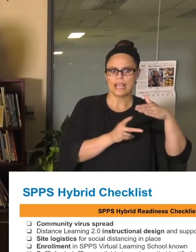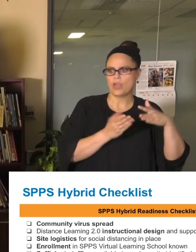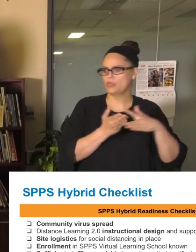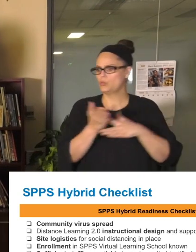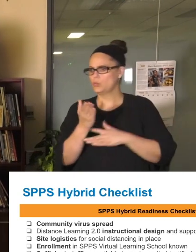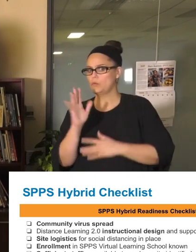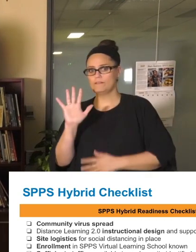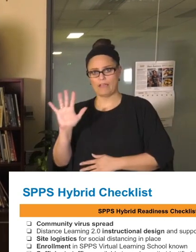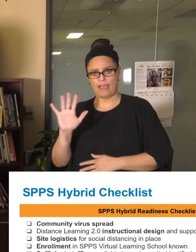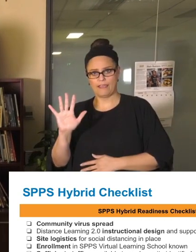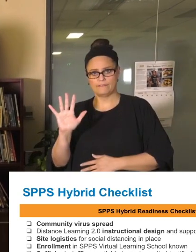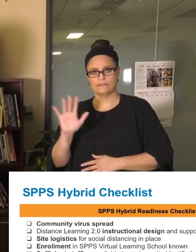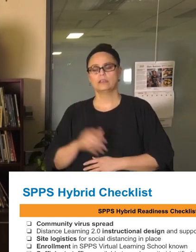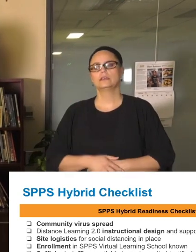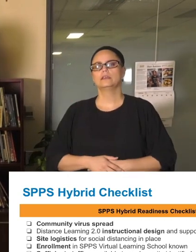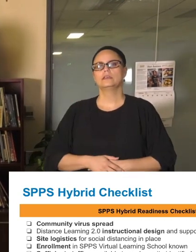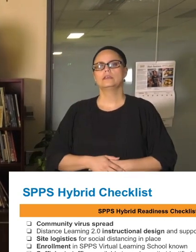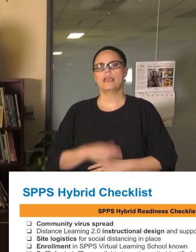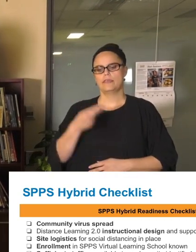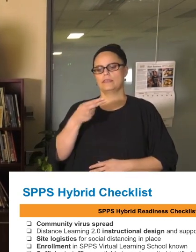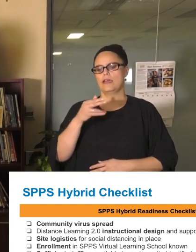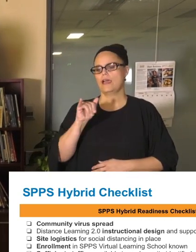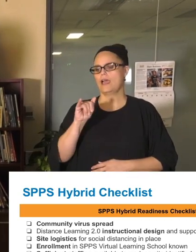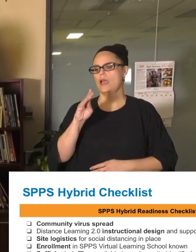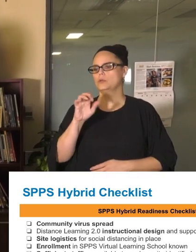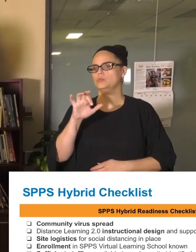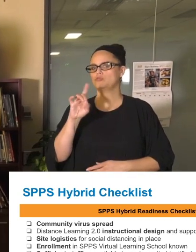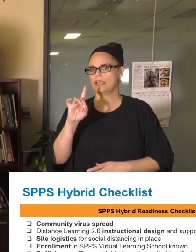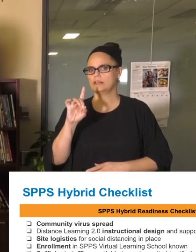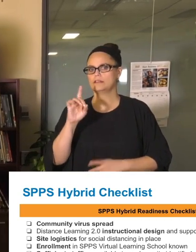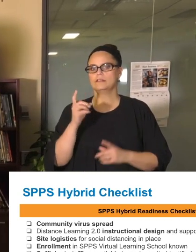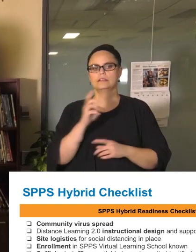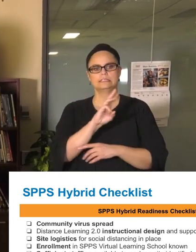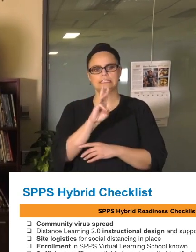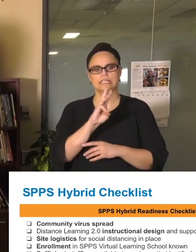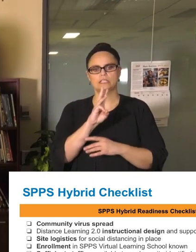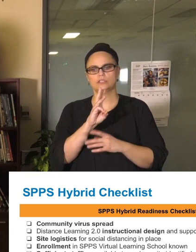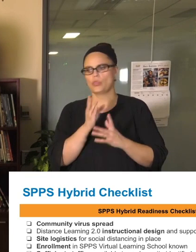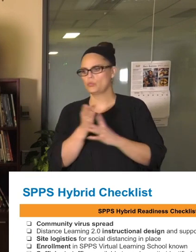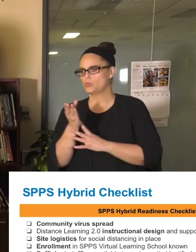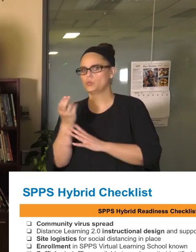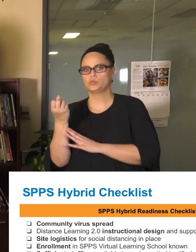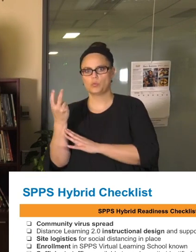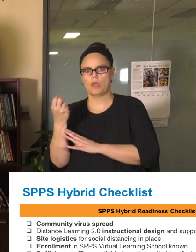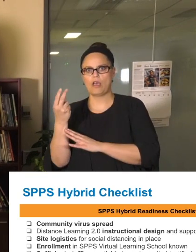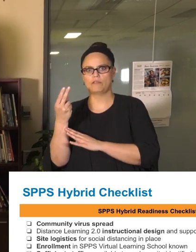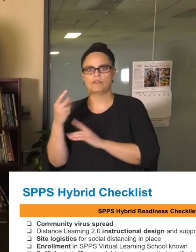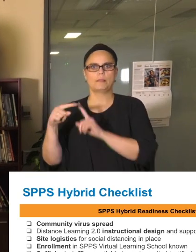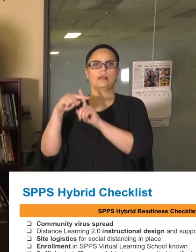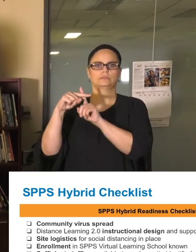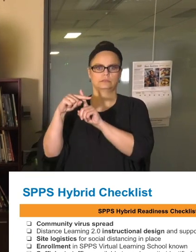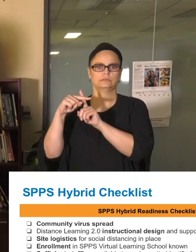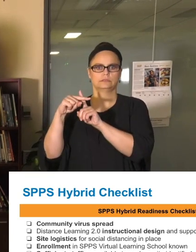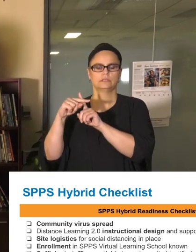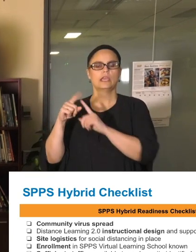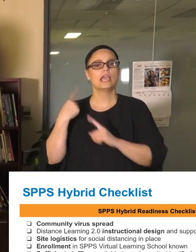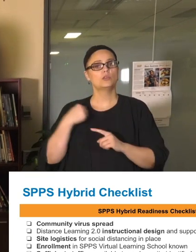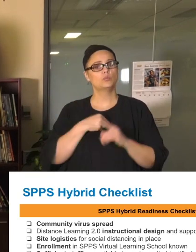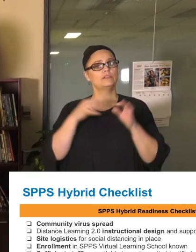and hybrid learning for our students grades 6 through 12 plus. We made a determination that at this time it is impossible